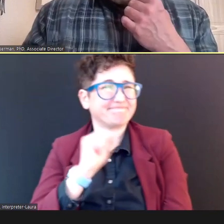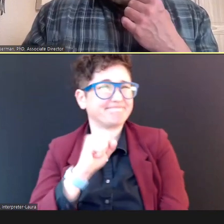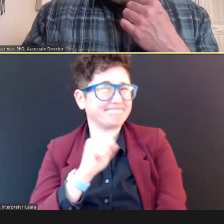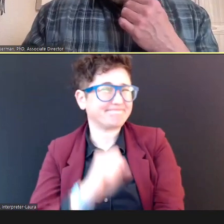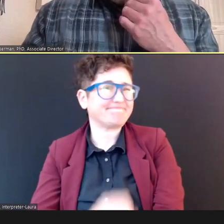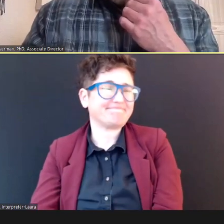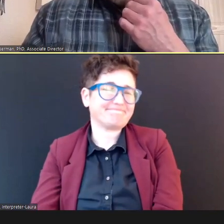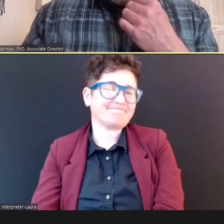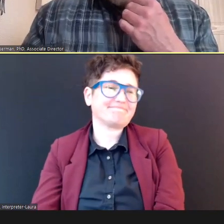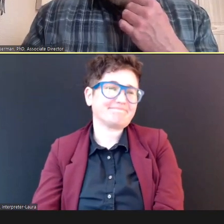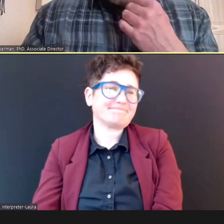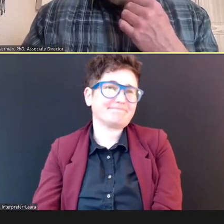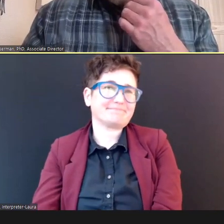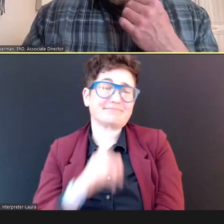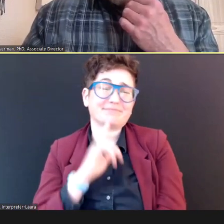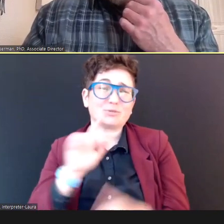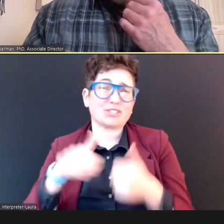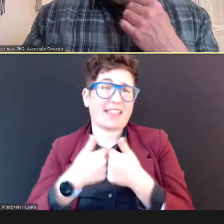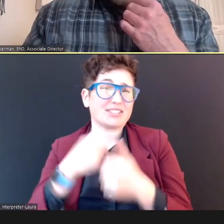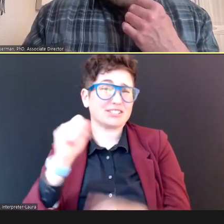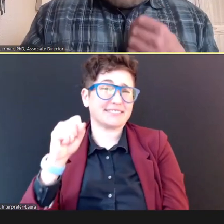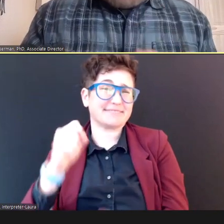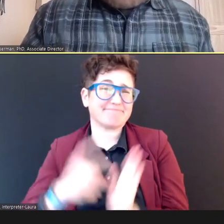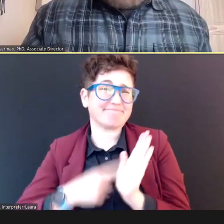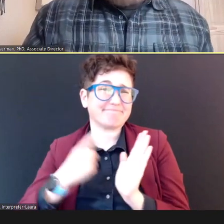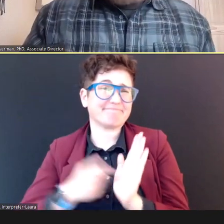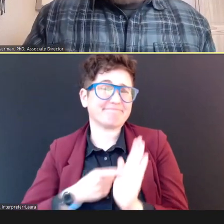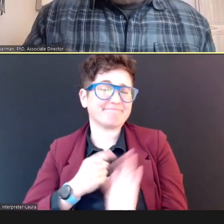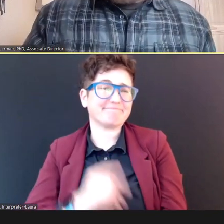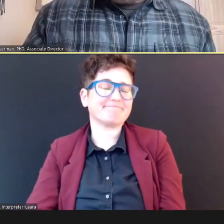Yeah, oh, it's so challenging at times, Sometimes,